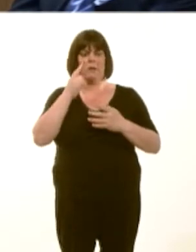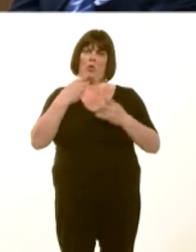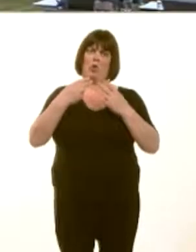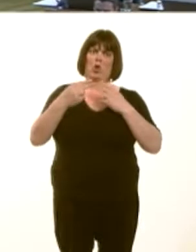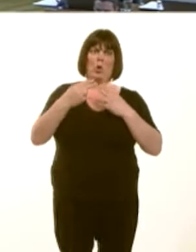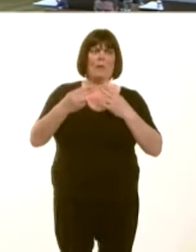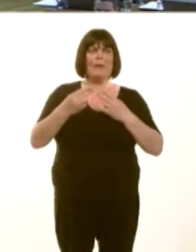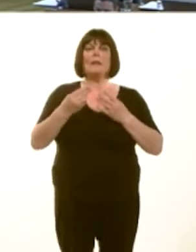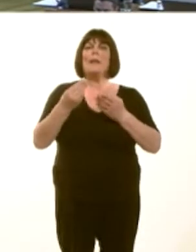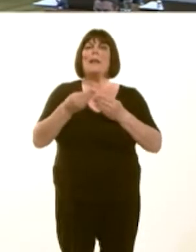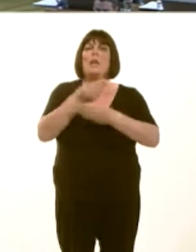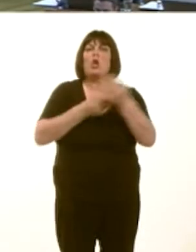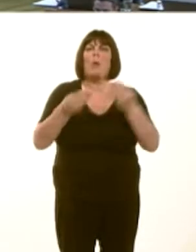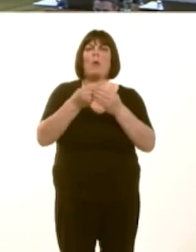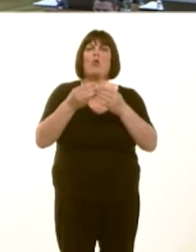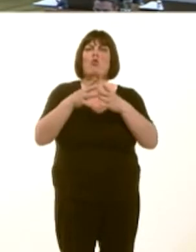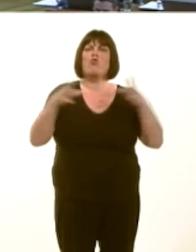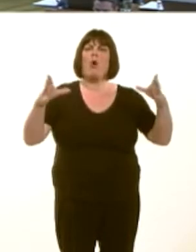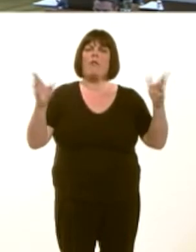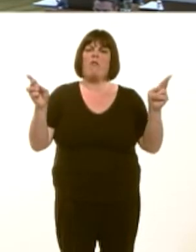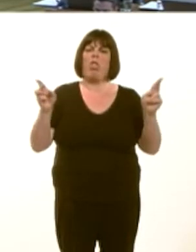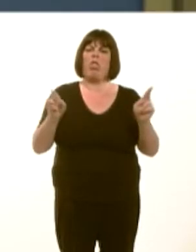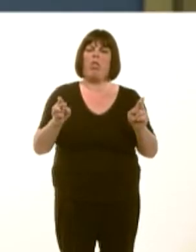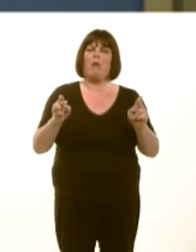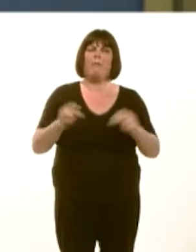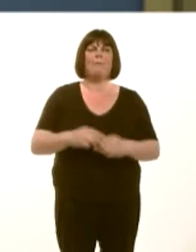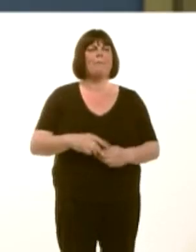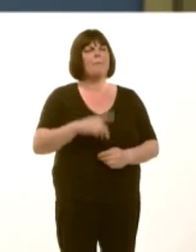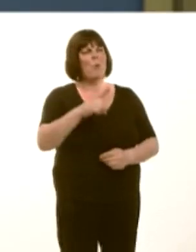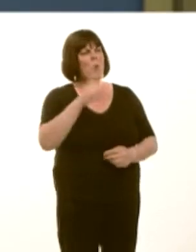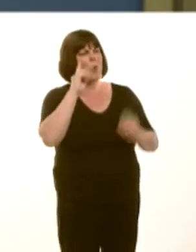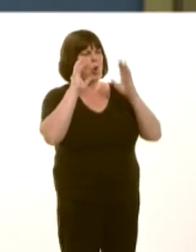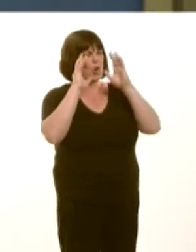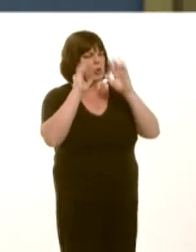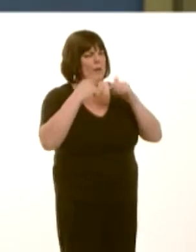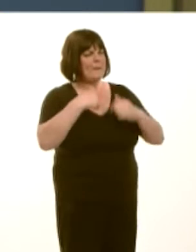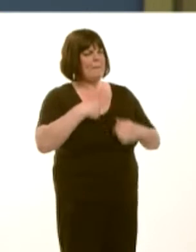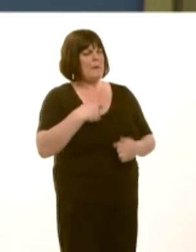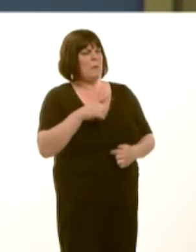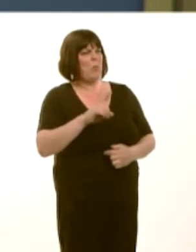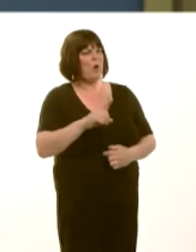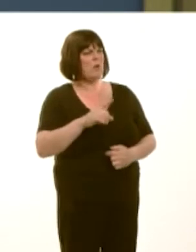Keith Davies: Beth syín fy mecso i, ac rwyín ei weld eín gyson ar y stepen drws y dyddiau